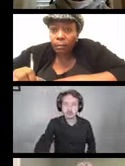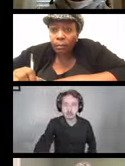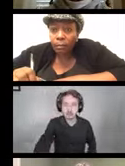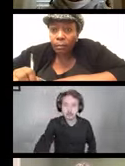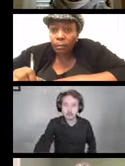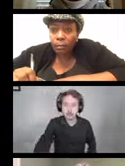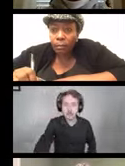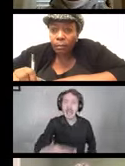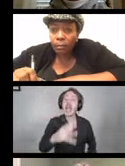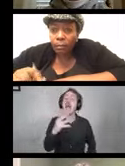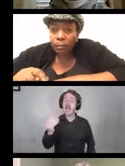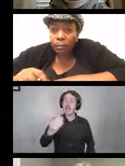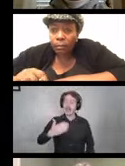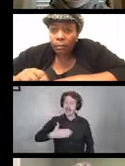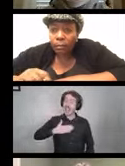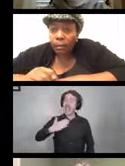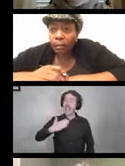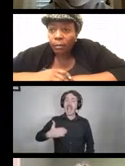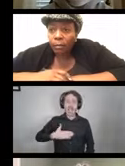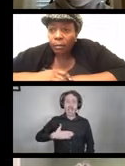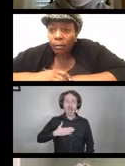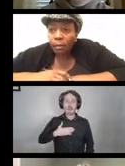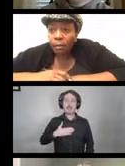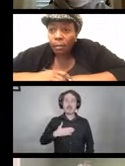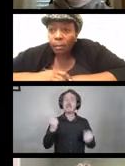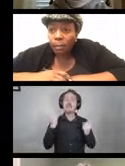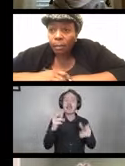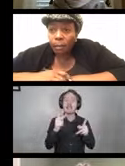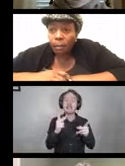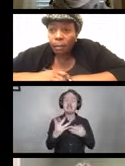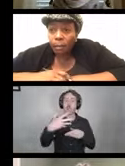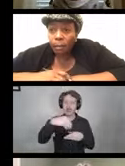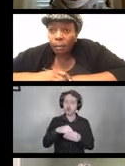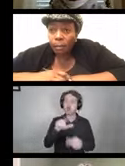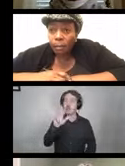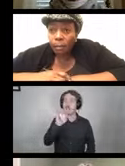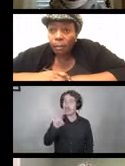I'm very glad to have Liz Persaud with me. Liz, I will turn it to you.